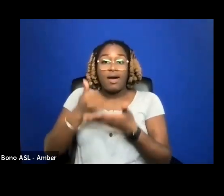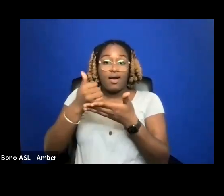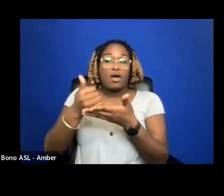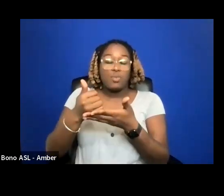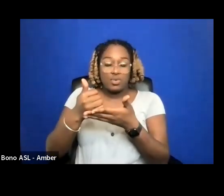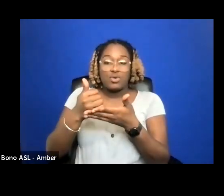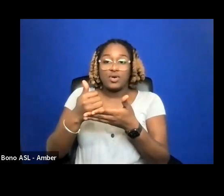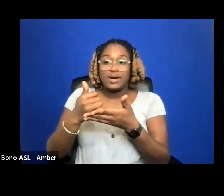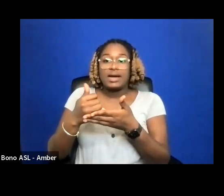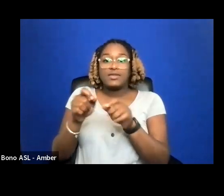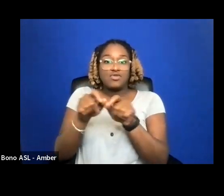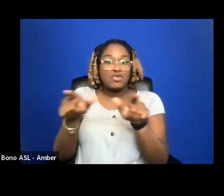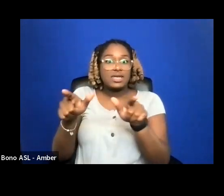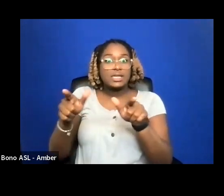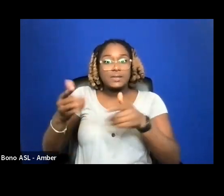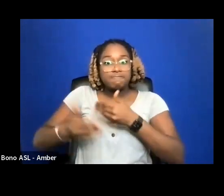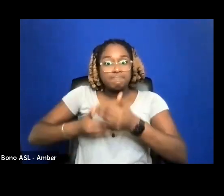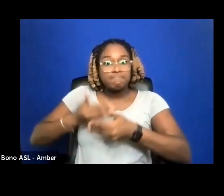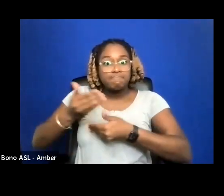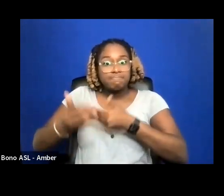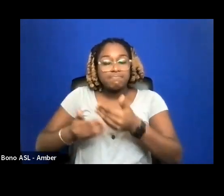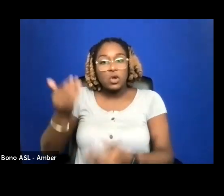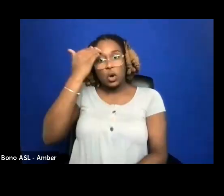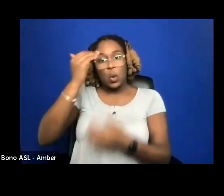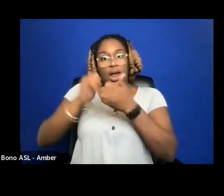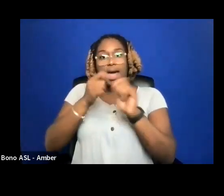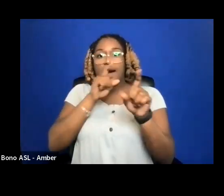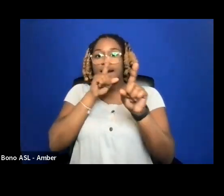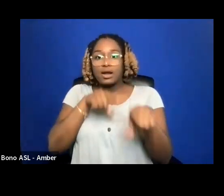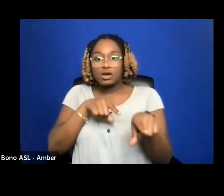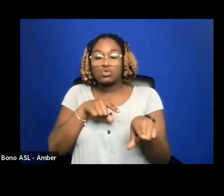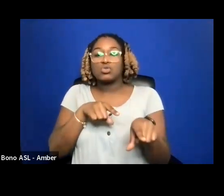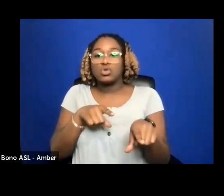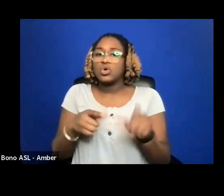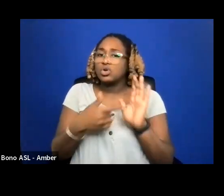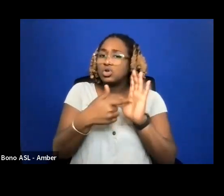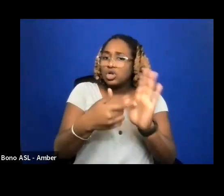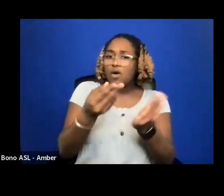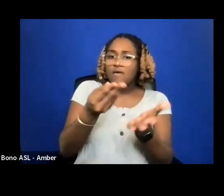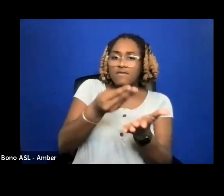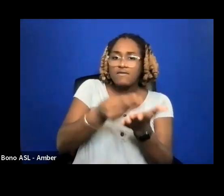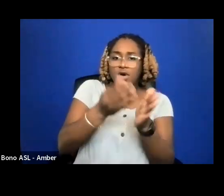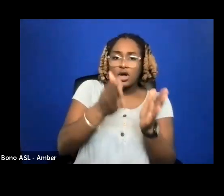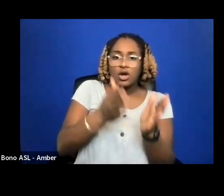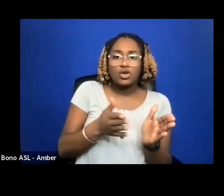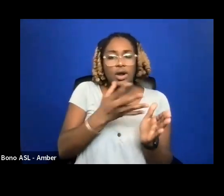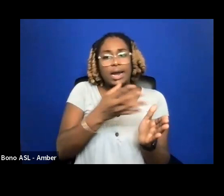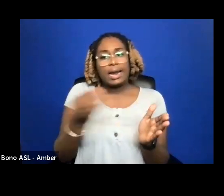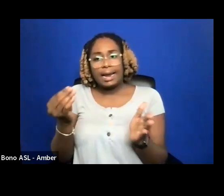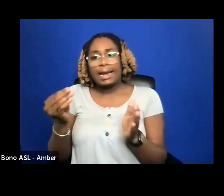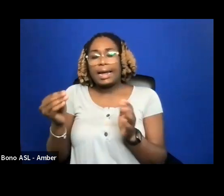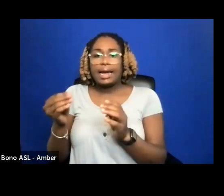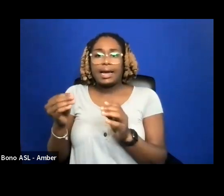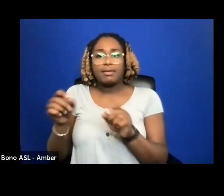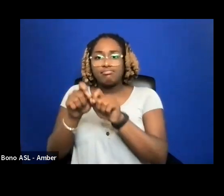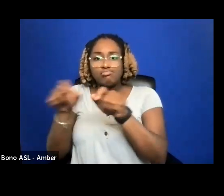THESE QUESTIONS WILL HELP YOU BUILD RELEASE MOMENTUM. THIS WILL SHOW BROADCASTERS THERE IS AN AUDIENCE WAITING FOR YOUR PROJECT.